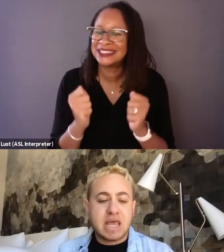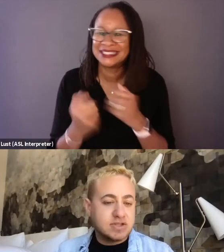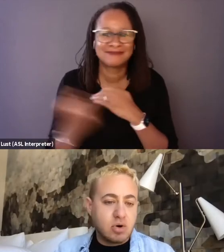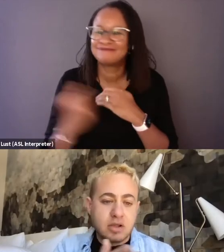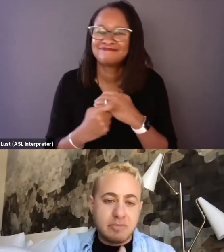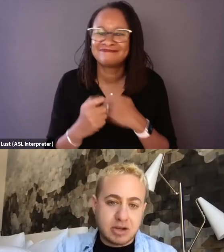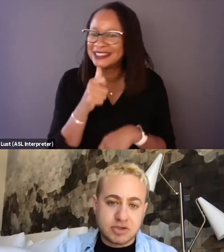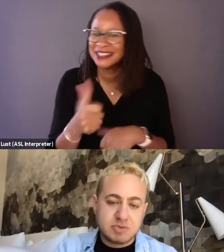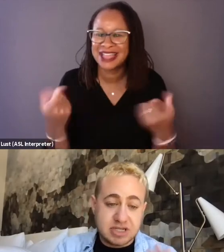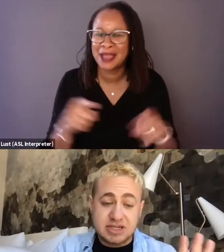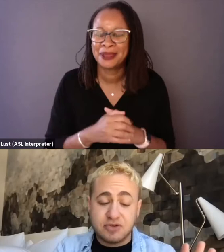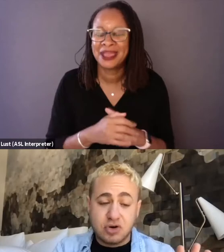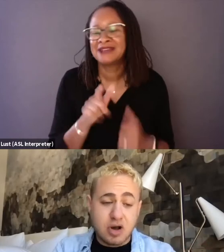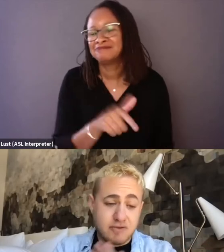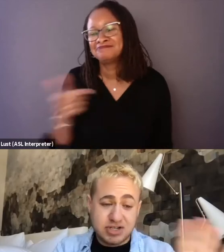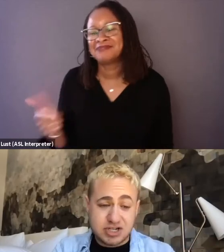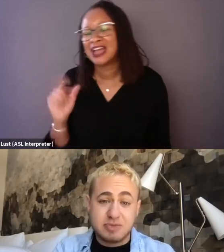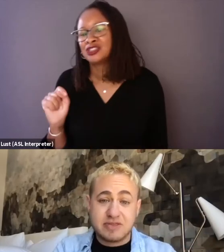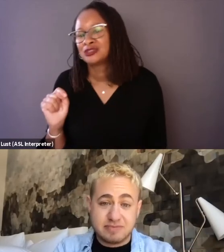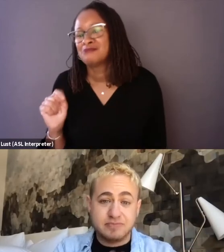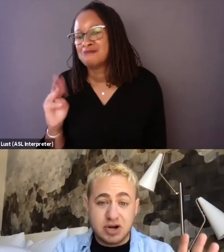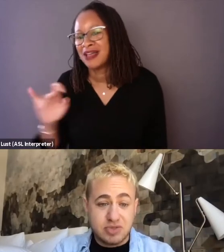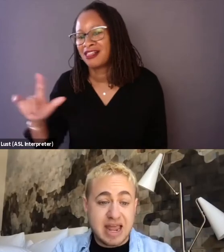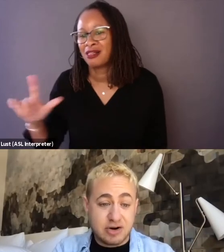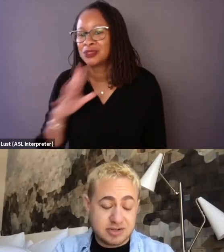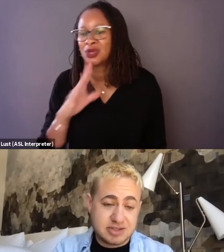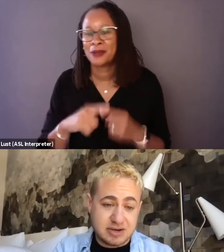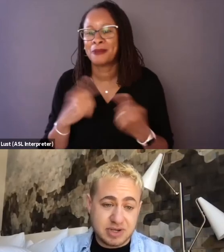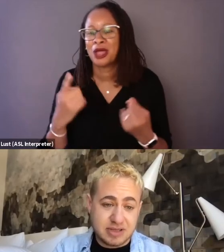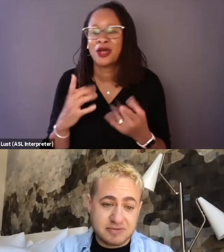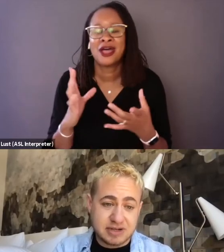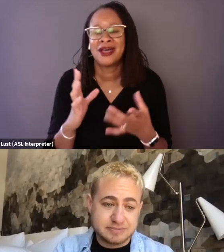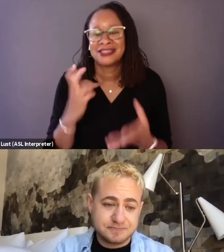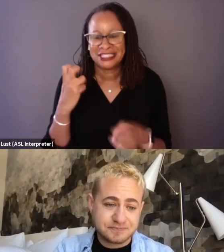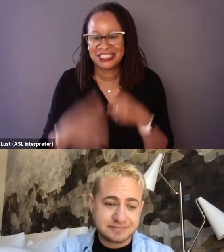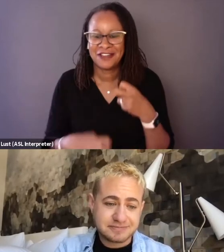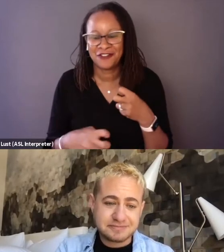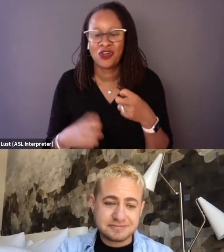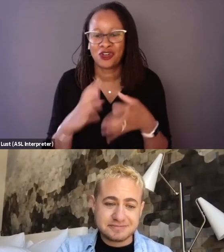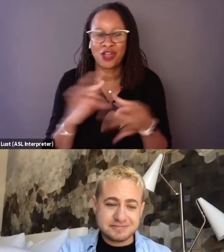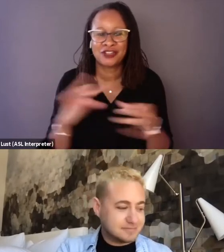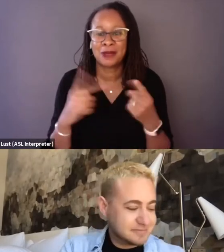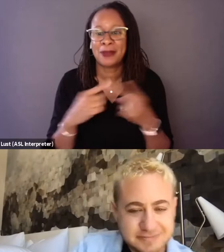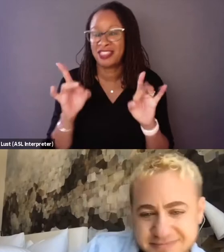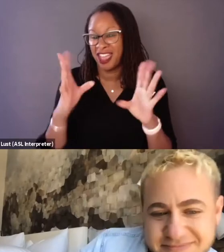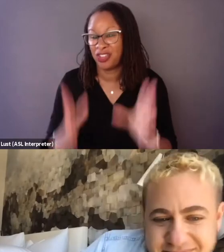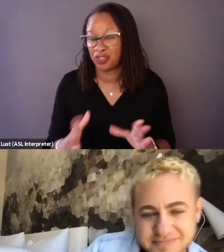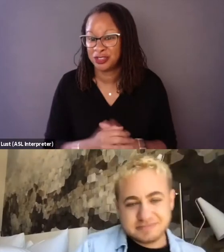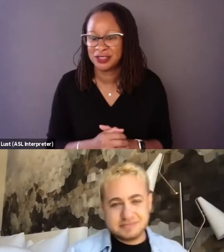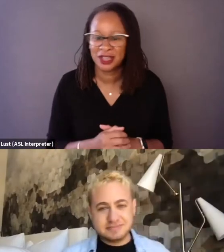And so I'll let Michael speak to the difficult conversations about the haters that we- Well, the haters are interesting. We use them with a deep intention, right?